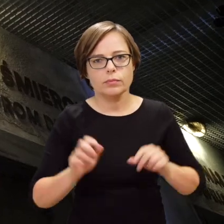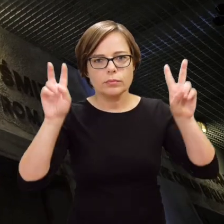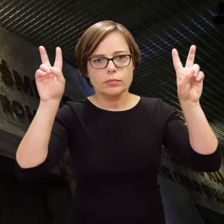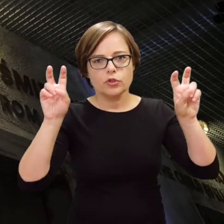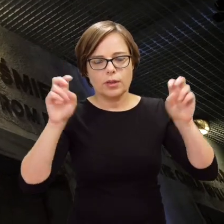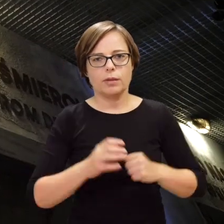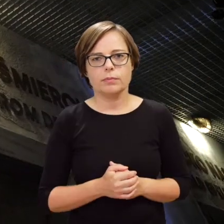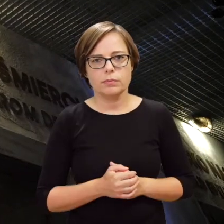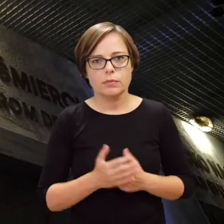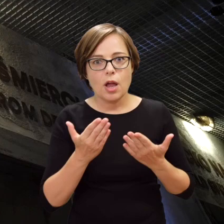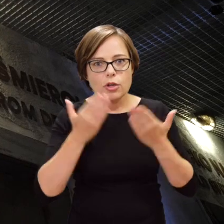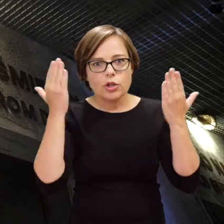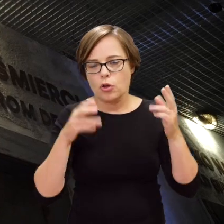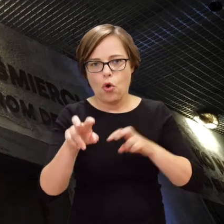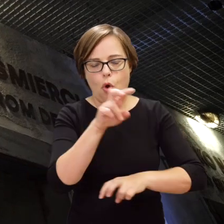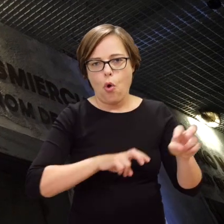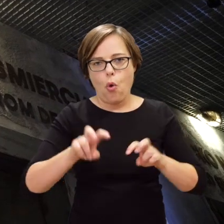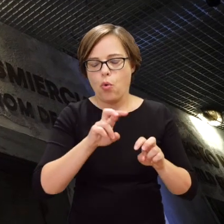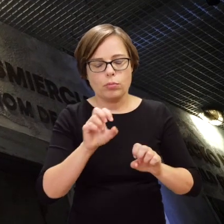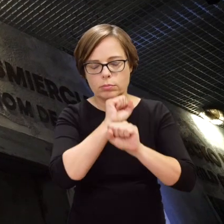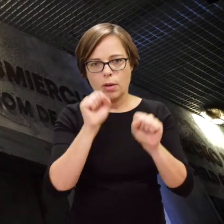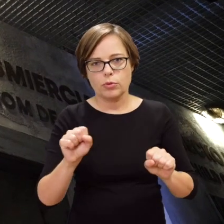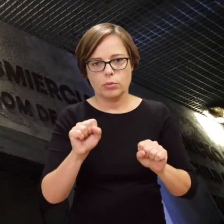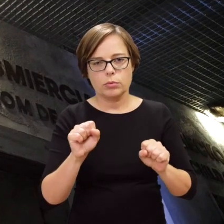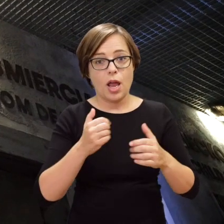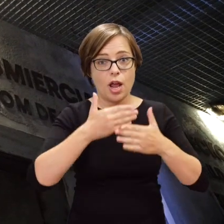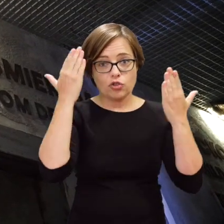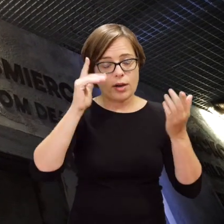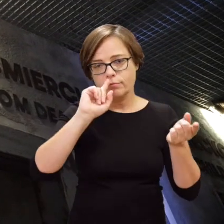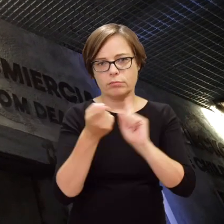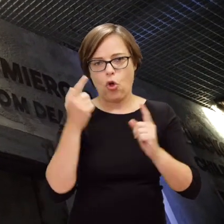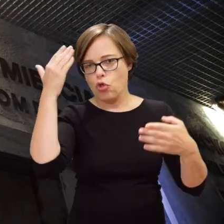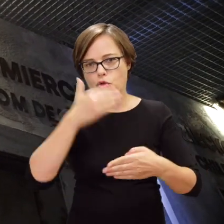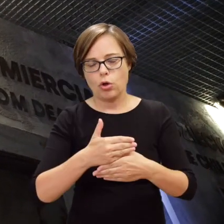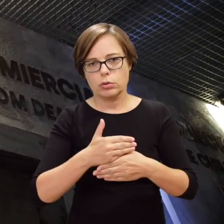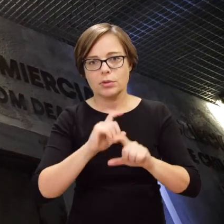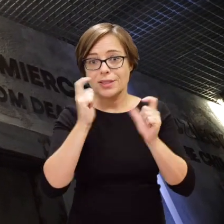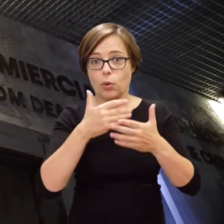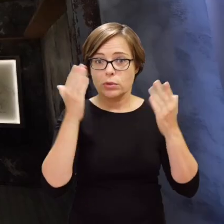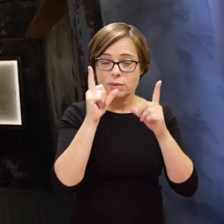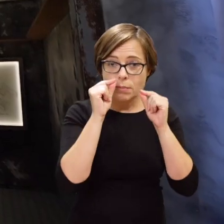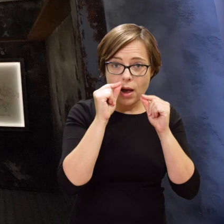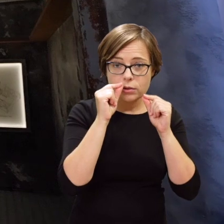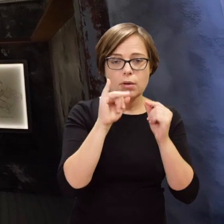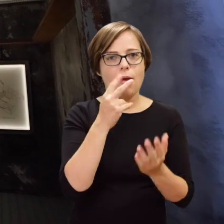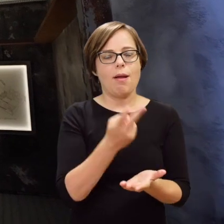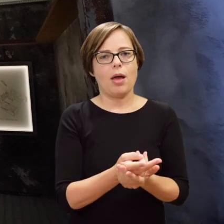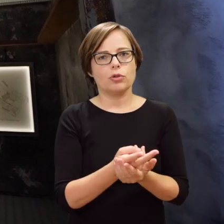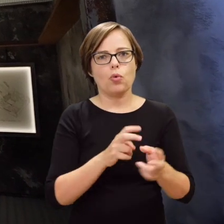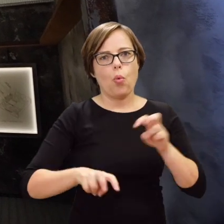[Excerpts from the soudscape] Motionless during daytime, changing a night into a day. Sleep all day long, or lie down without moving an inch.